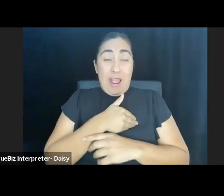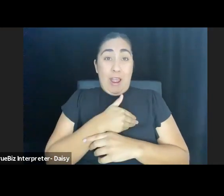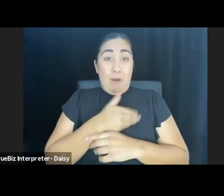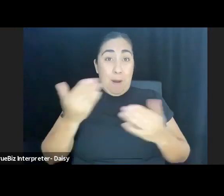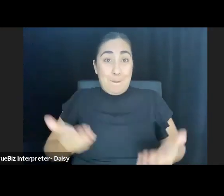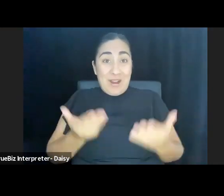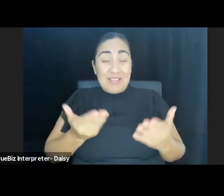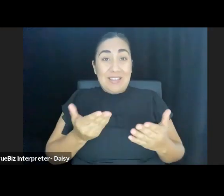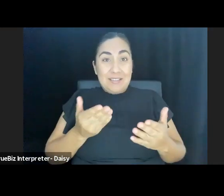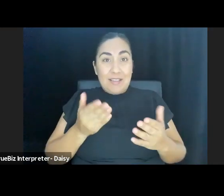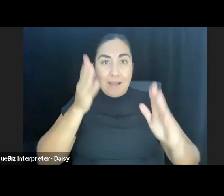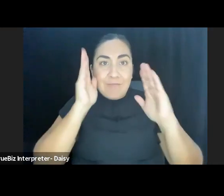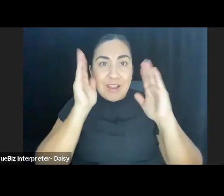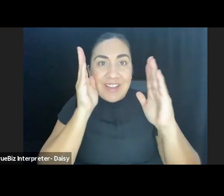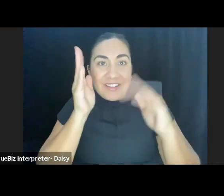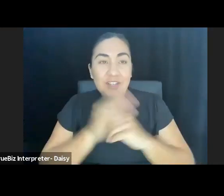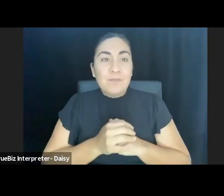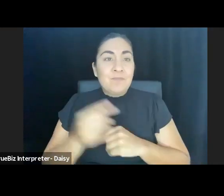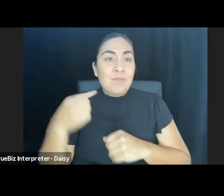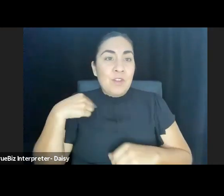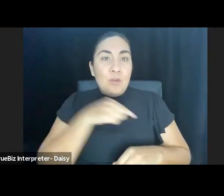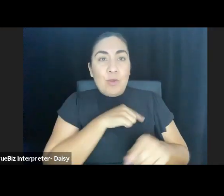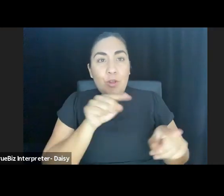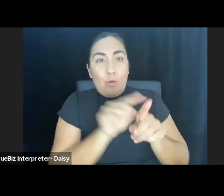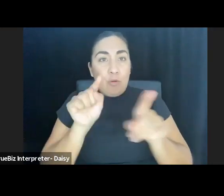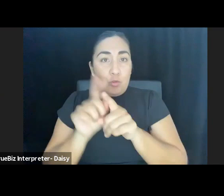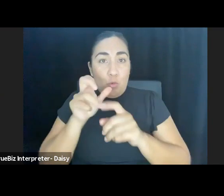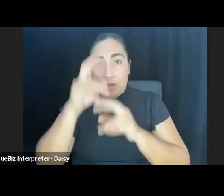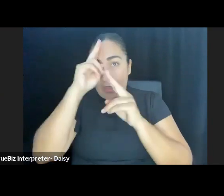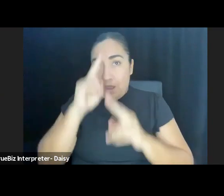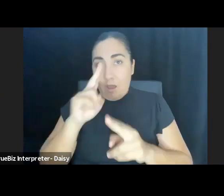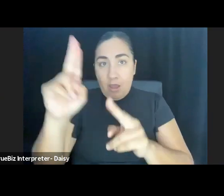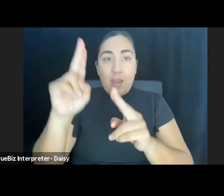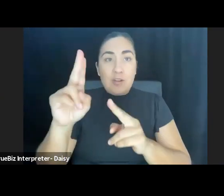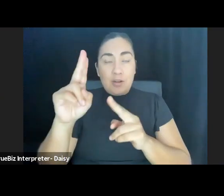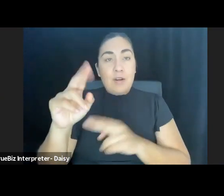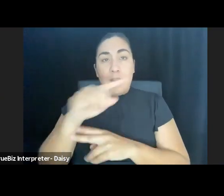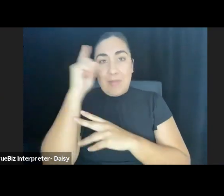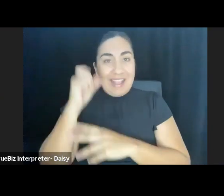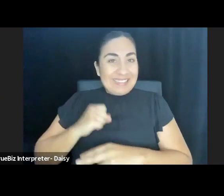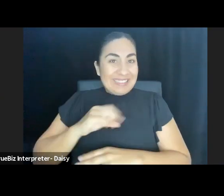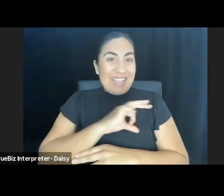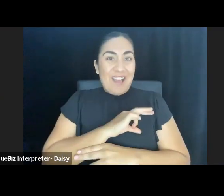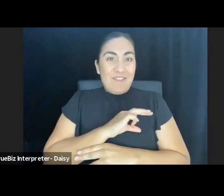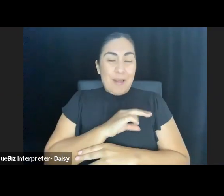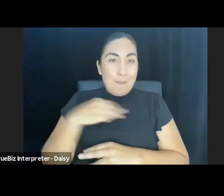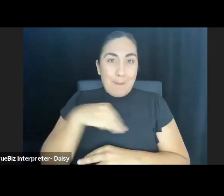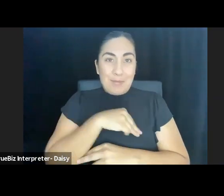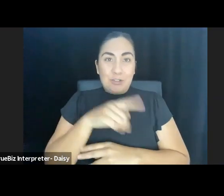We also want to honor TCG's black staff members who've been contributing their extraordinary talents